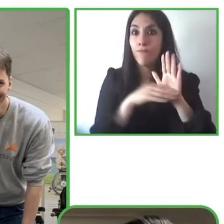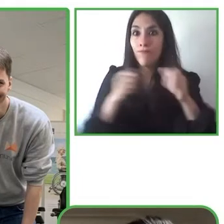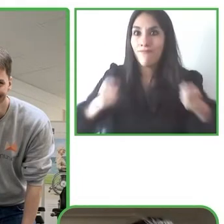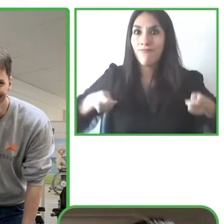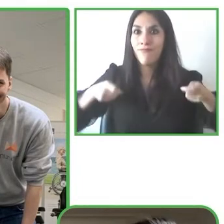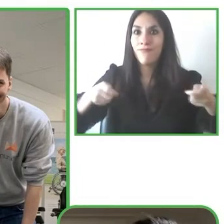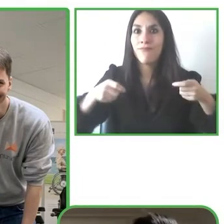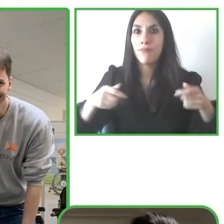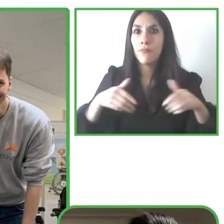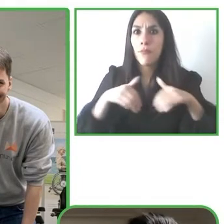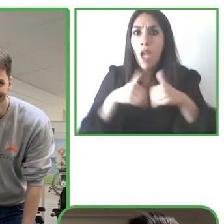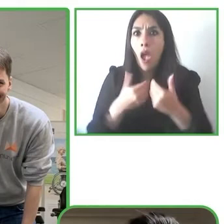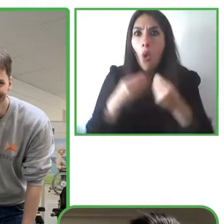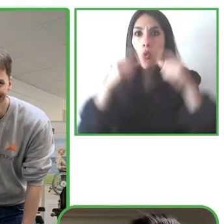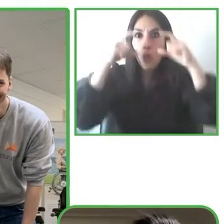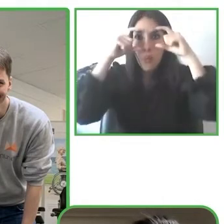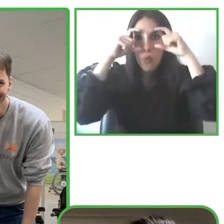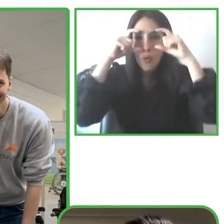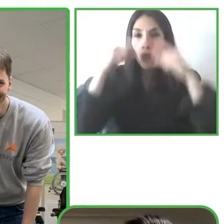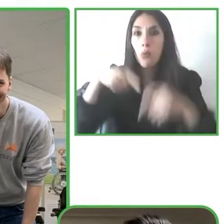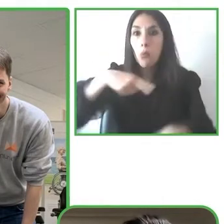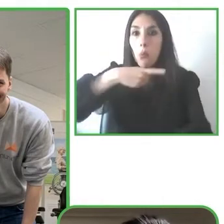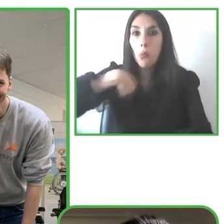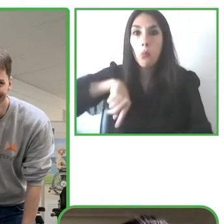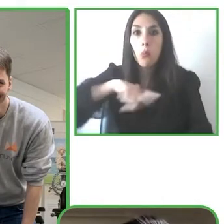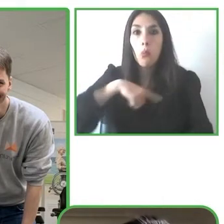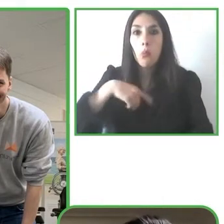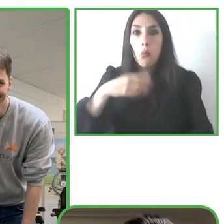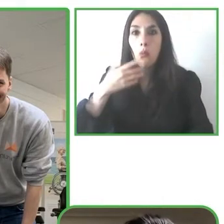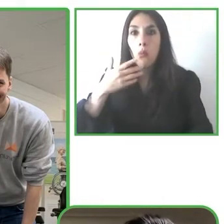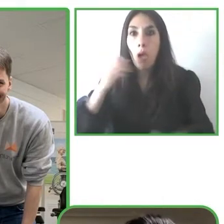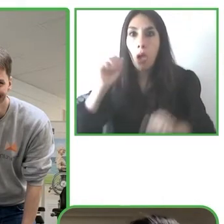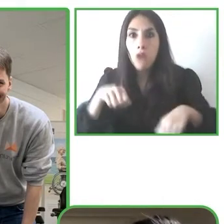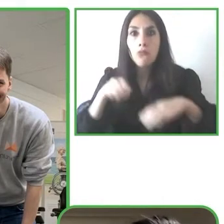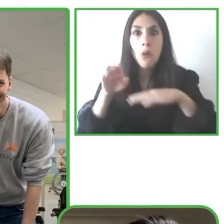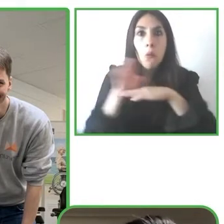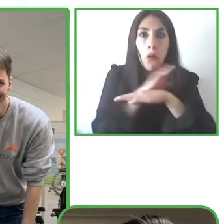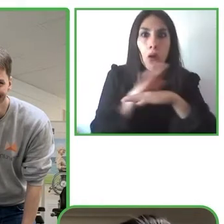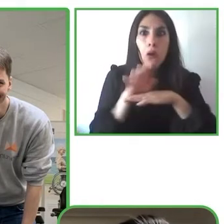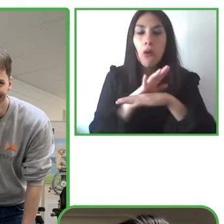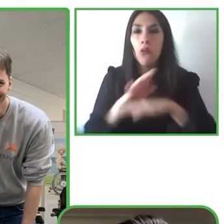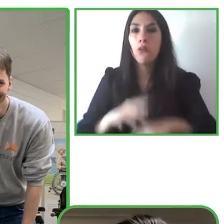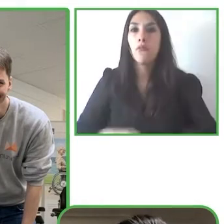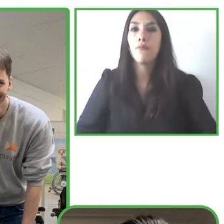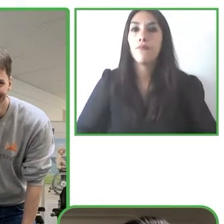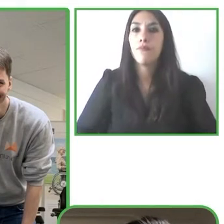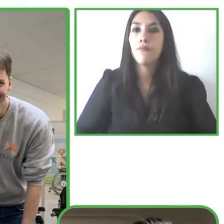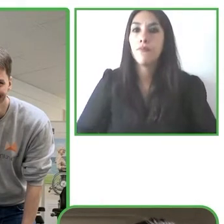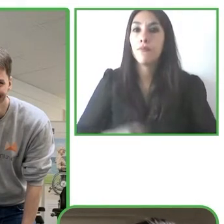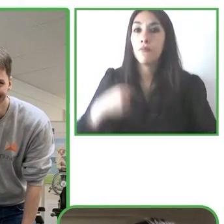equipped more than 150 wheelchair users with the solution and all were 100 reimbursed. Why? Because